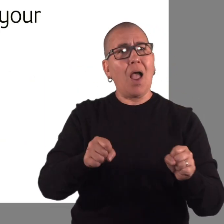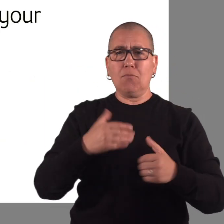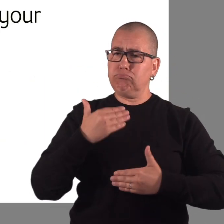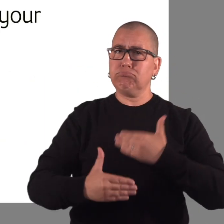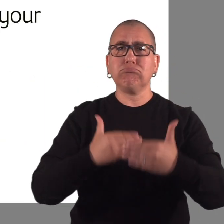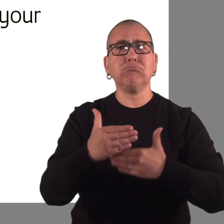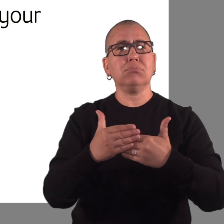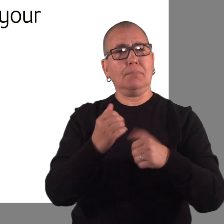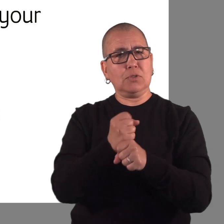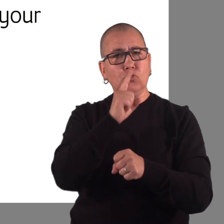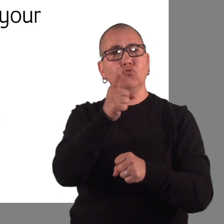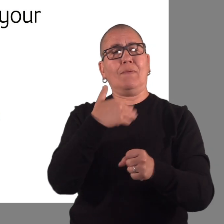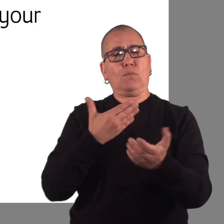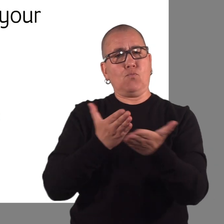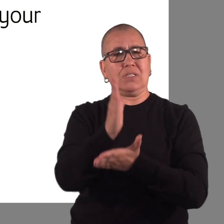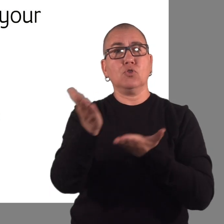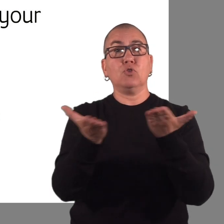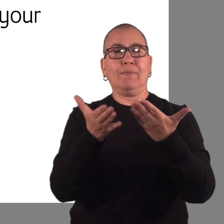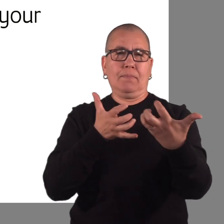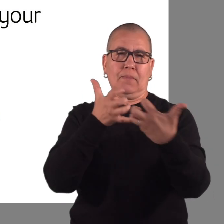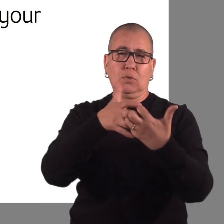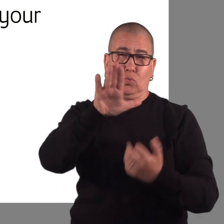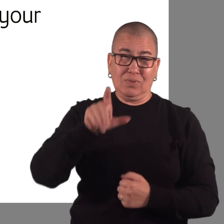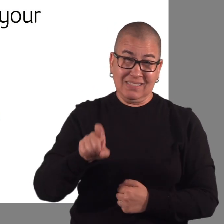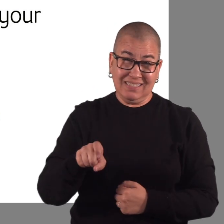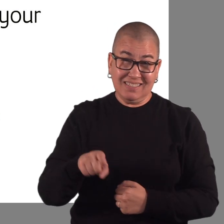and to receive services suited to your needs.